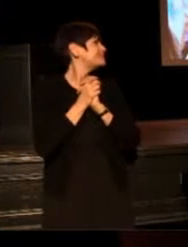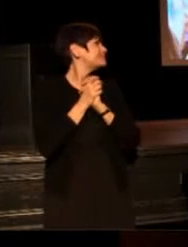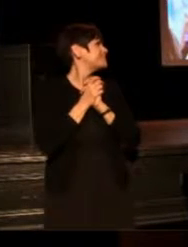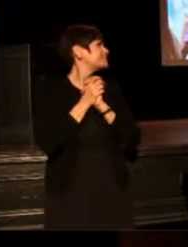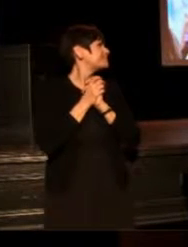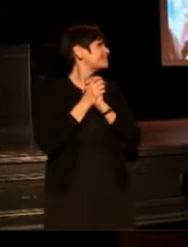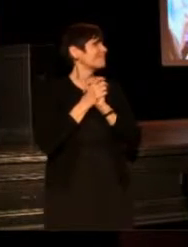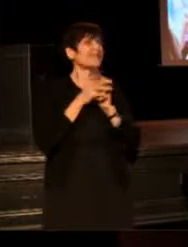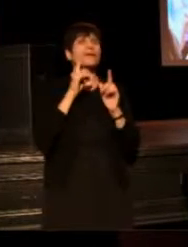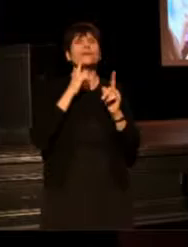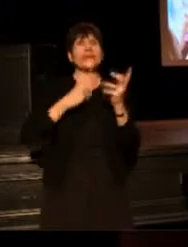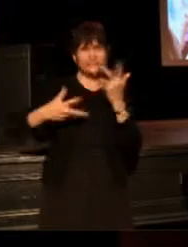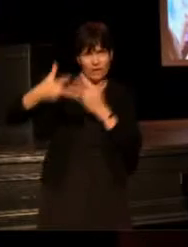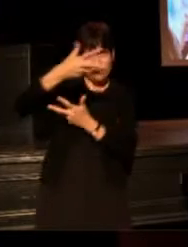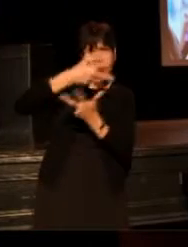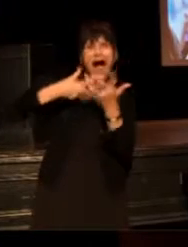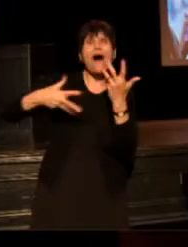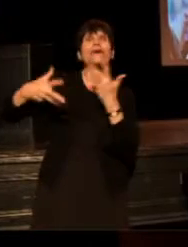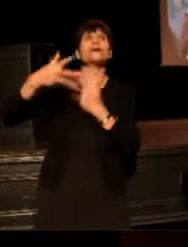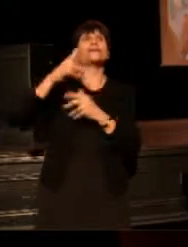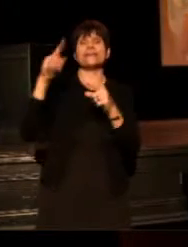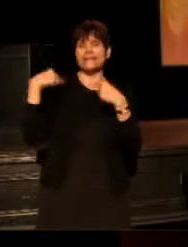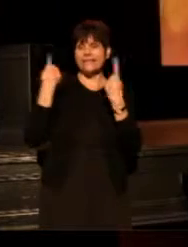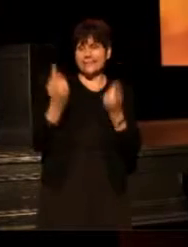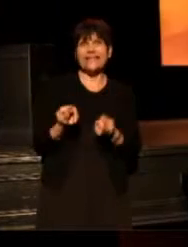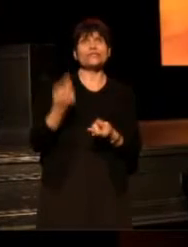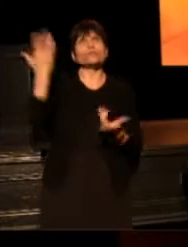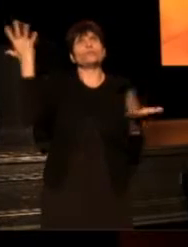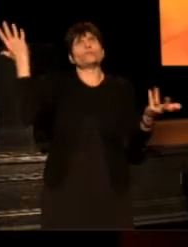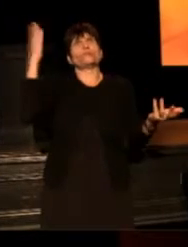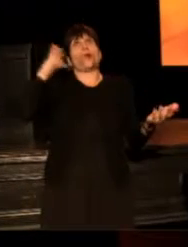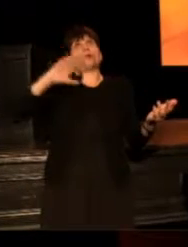He's been around since who knows when